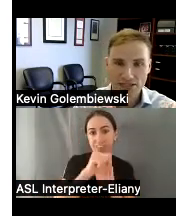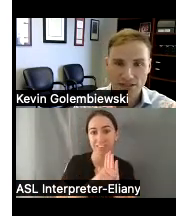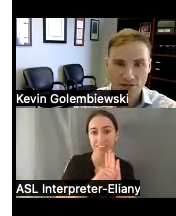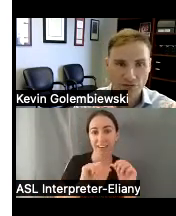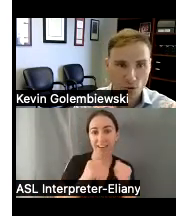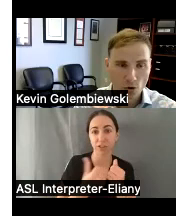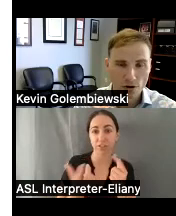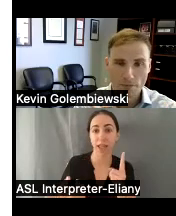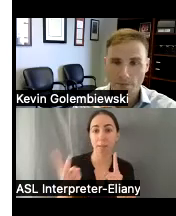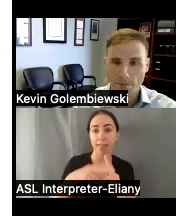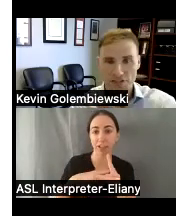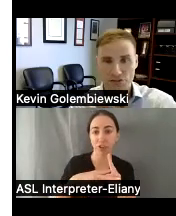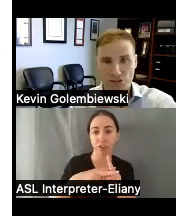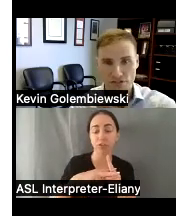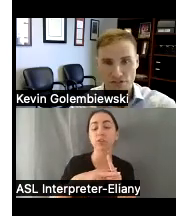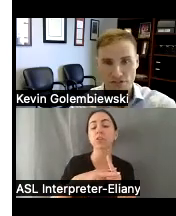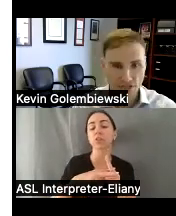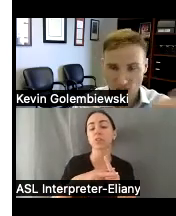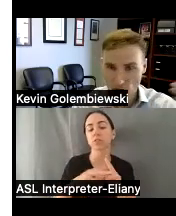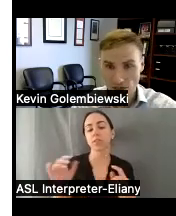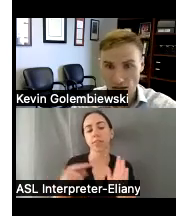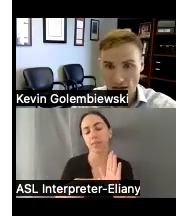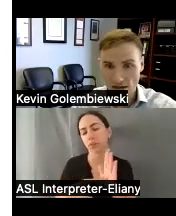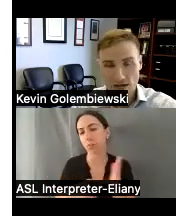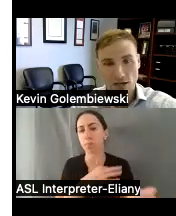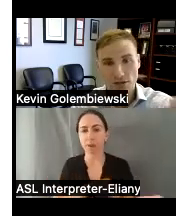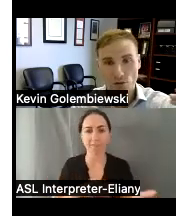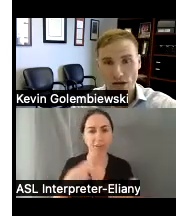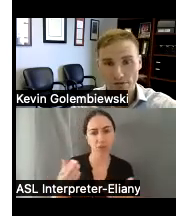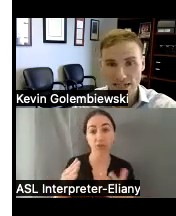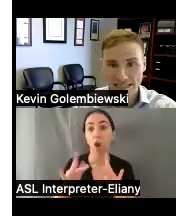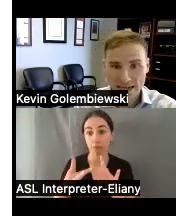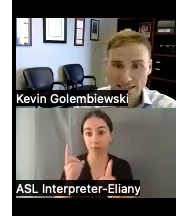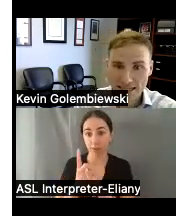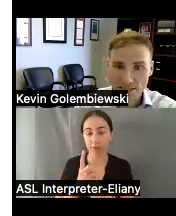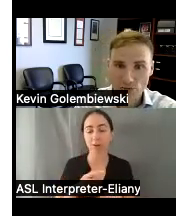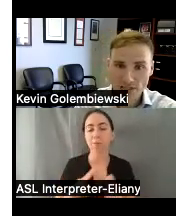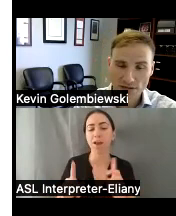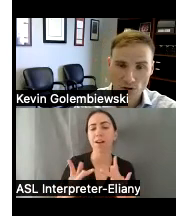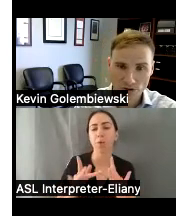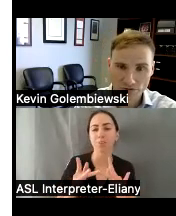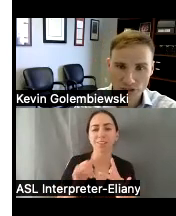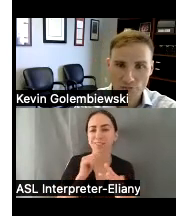for benefits or Services it's online but the website is not accessible to someone with a visual